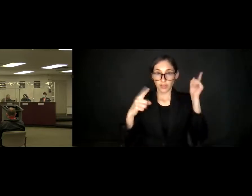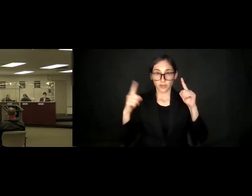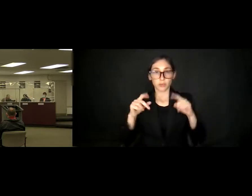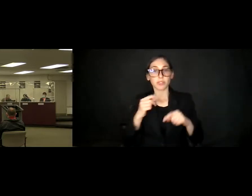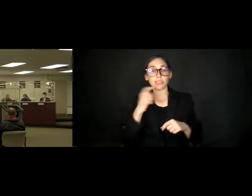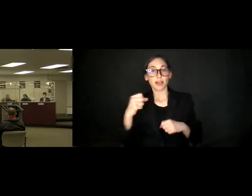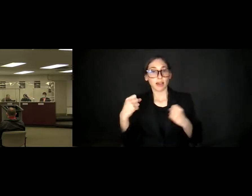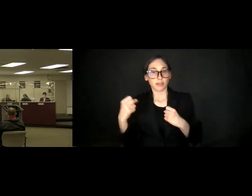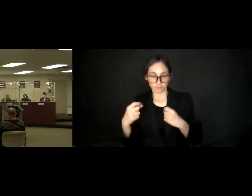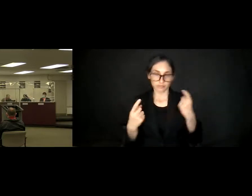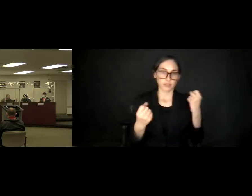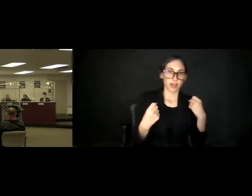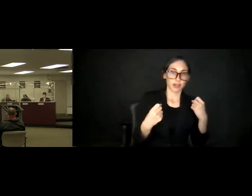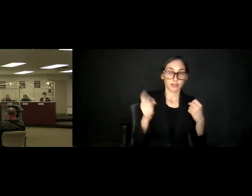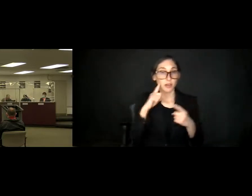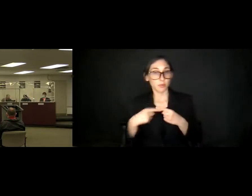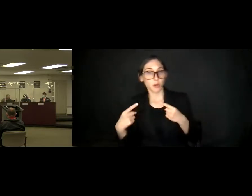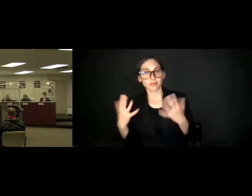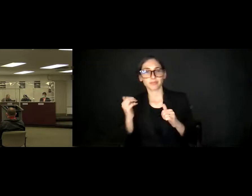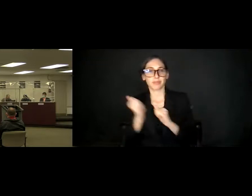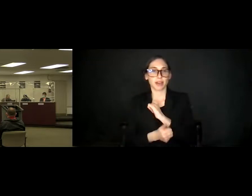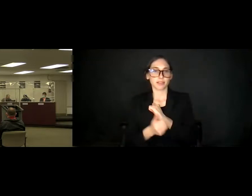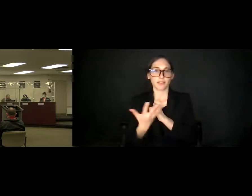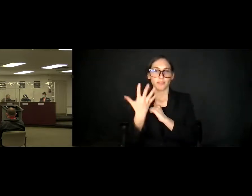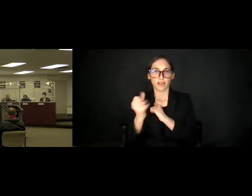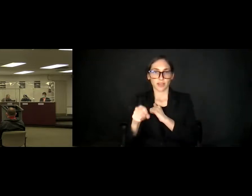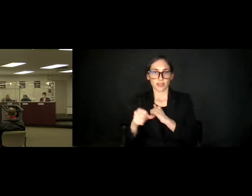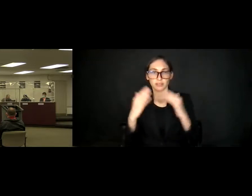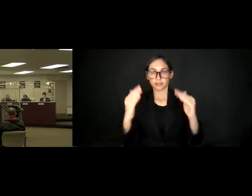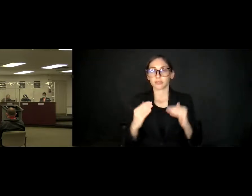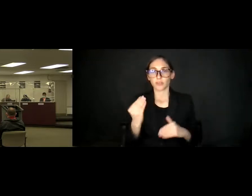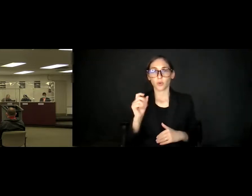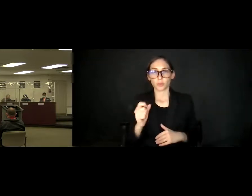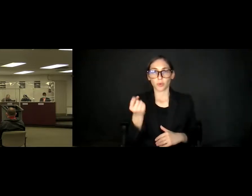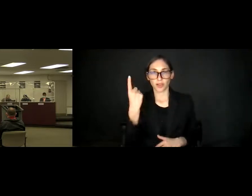Oppose? Passes with five yes votes. Item 14.11 Approval of Change Orders for